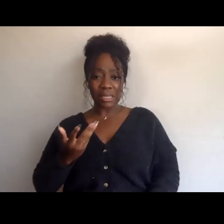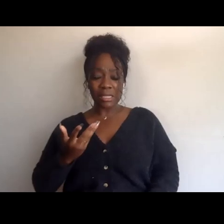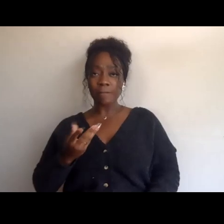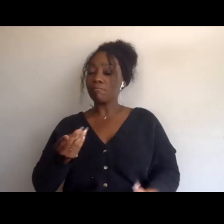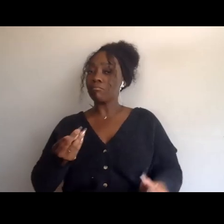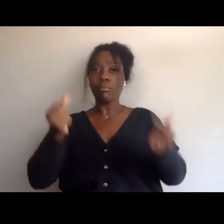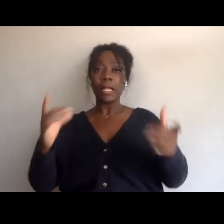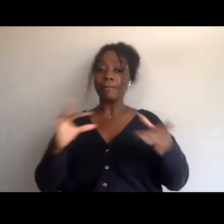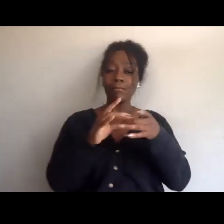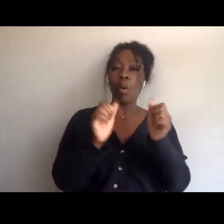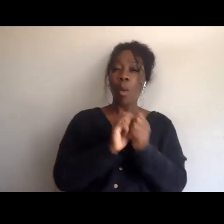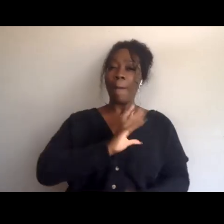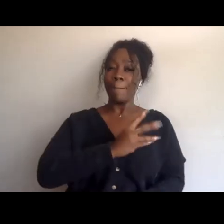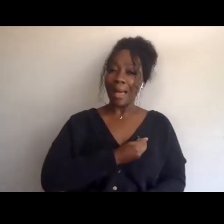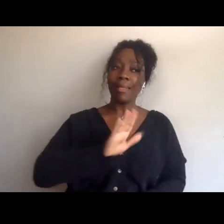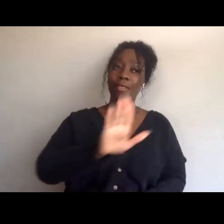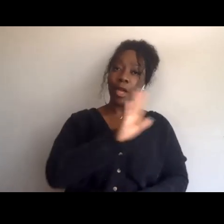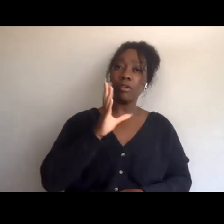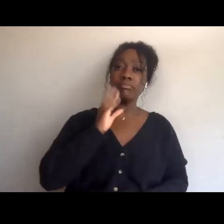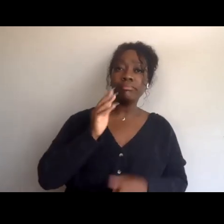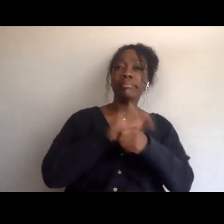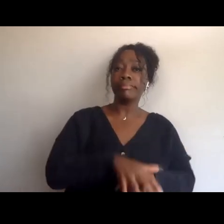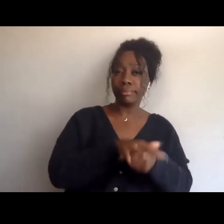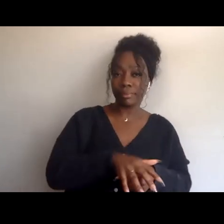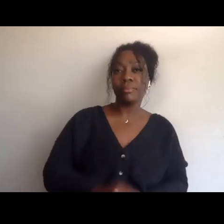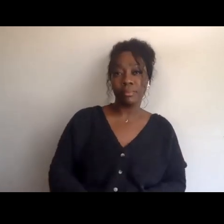We have an obligation to, I guess speak up